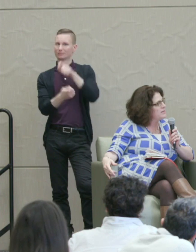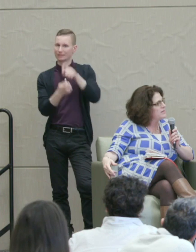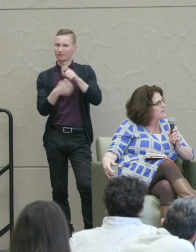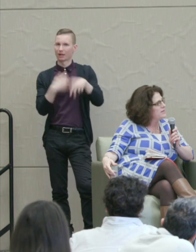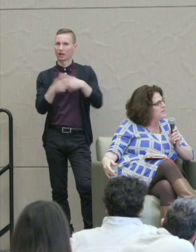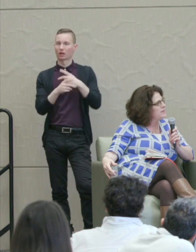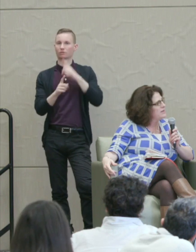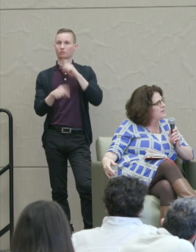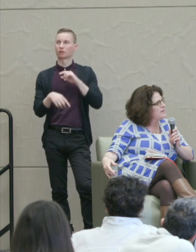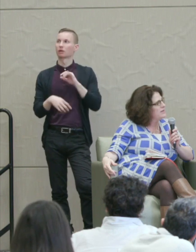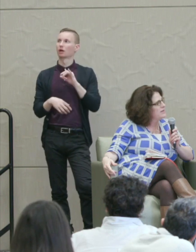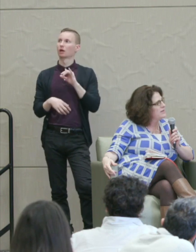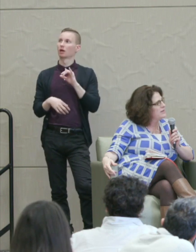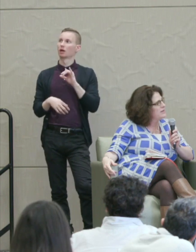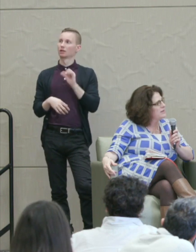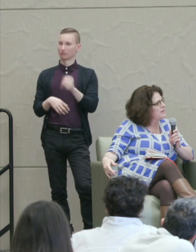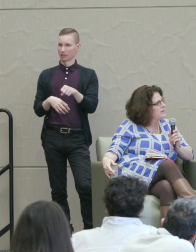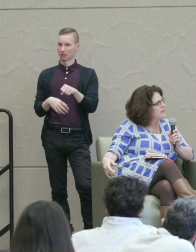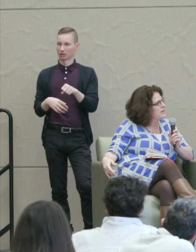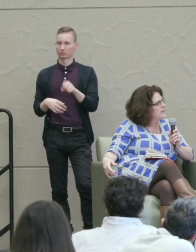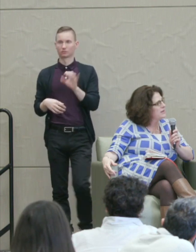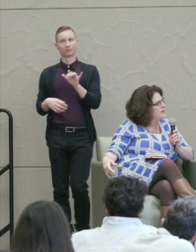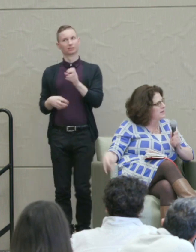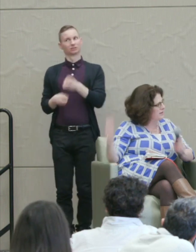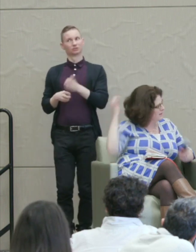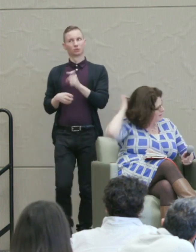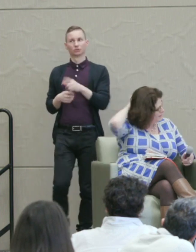Martha Nussbaum: It's such a difficult question.